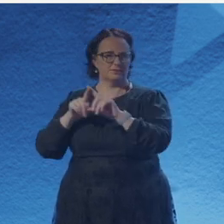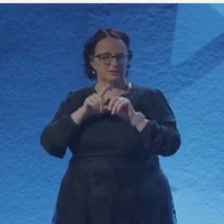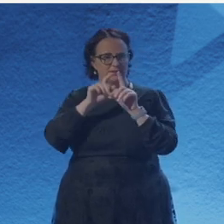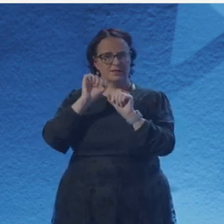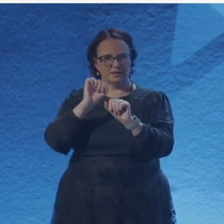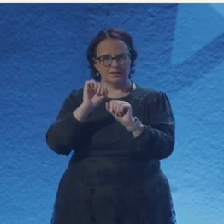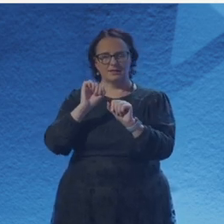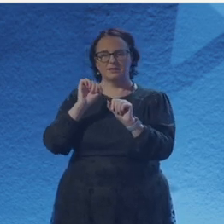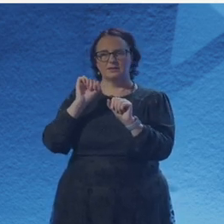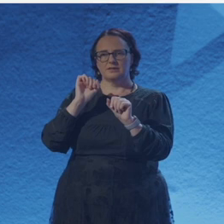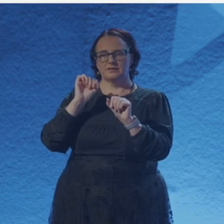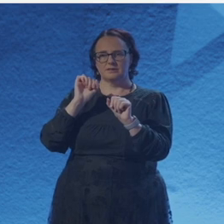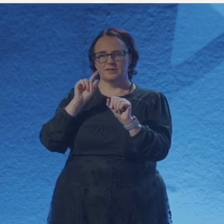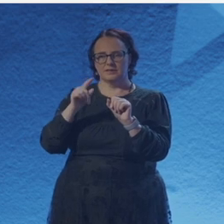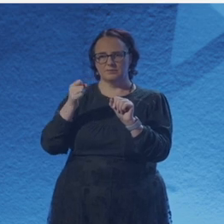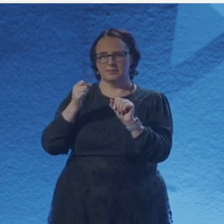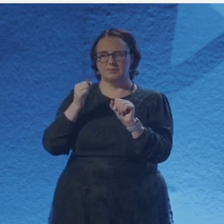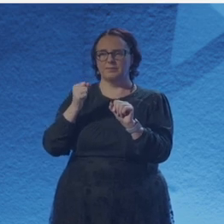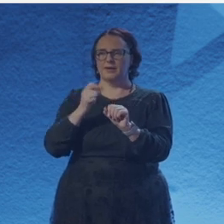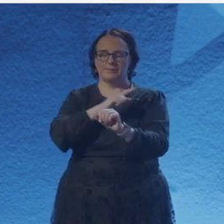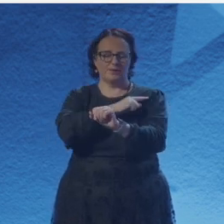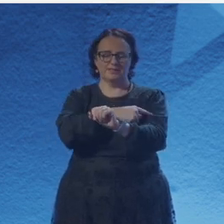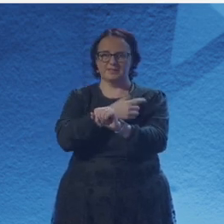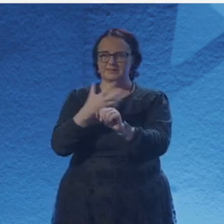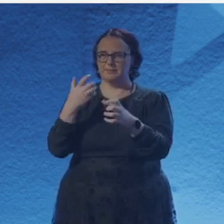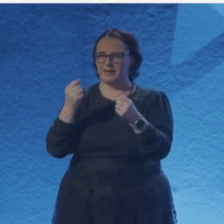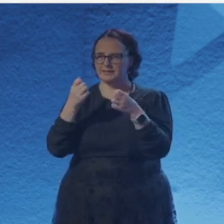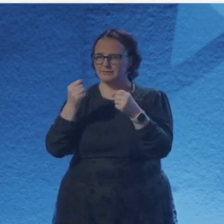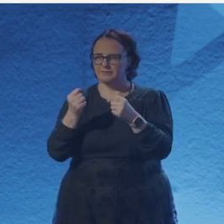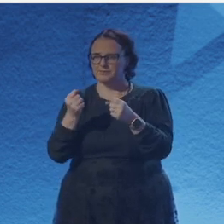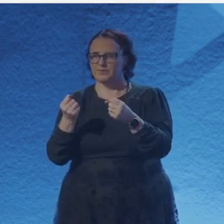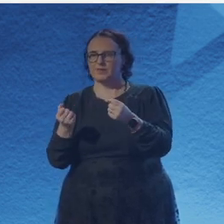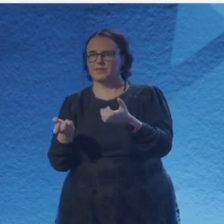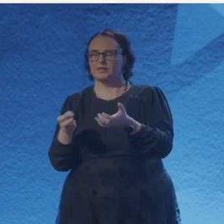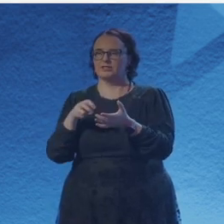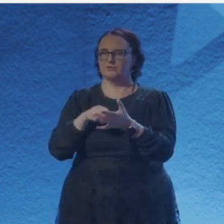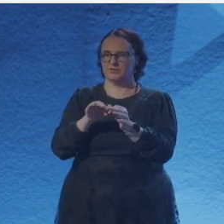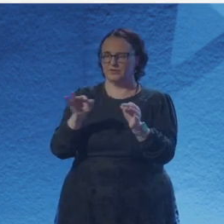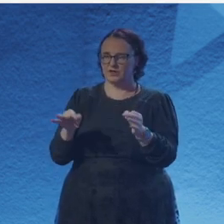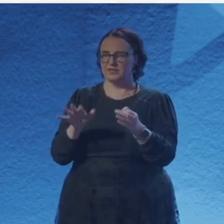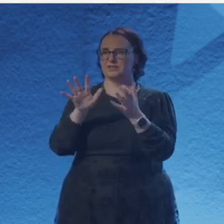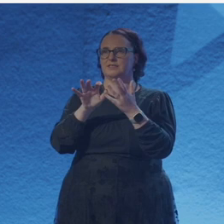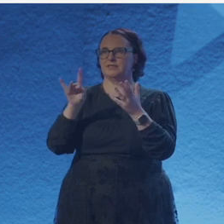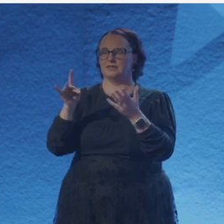in humans beyond, in my doomed childhood, coming out of the shadows of the owls,